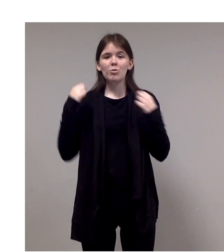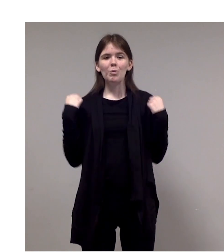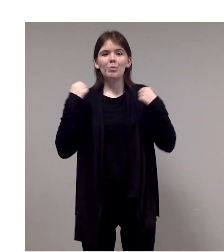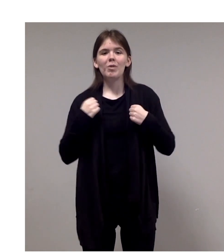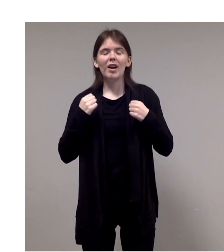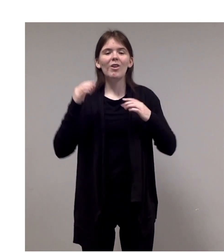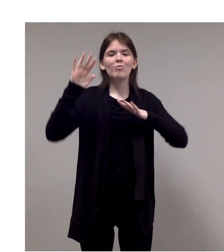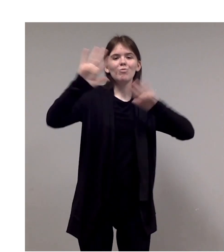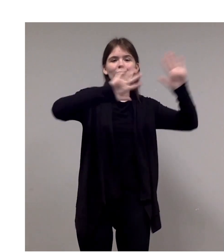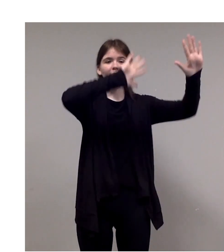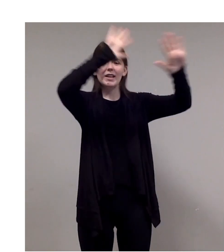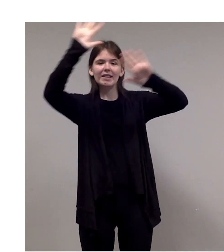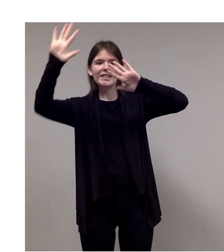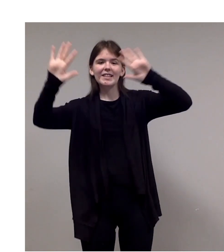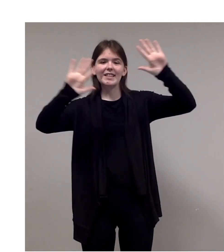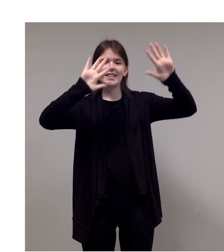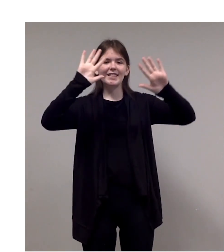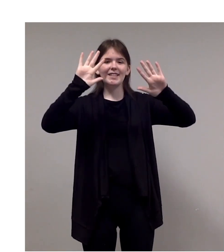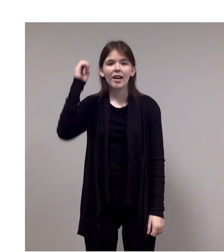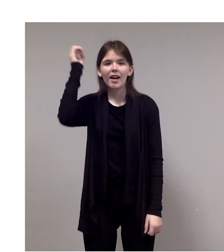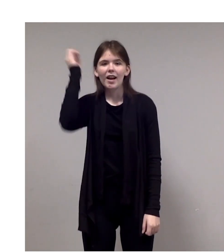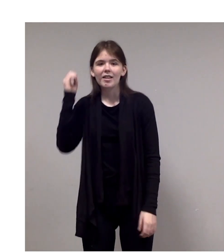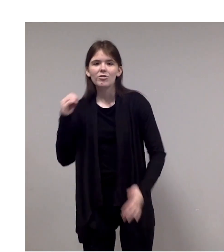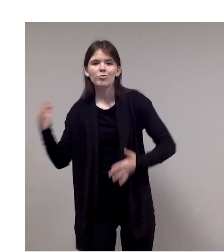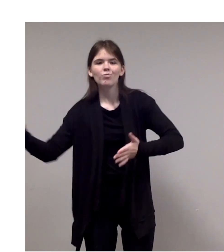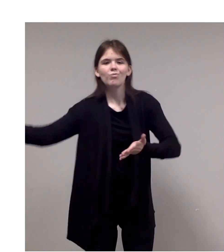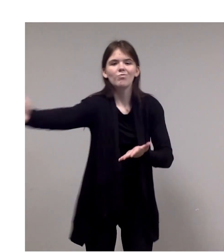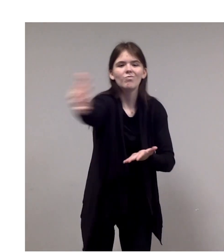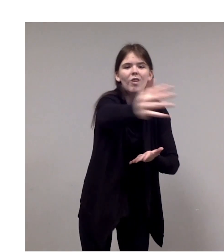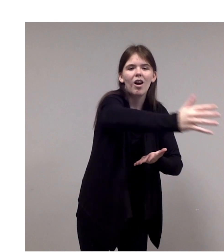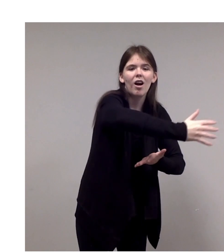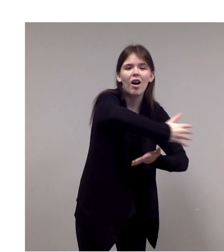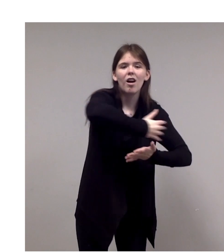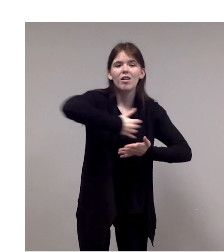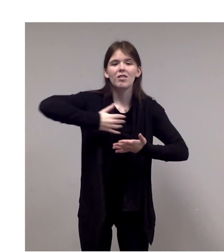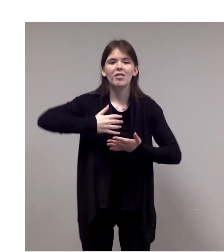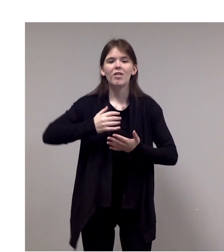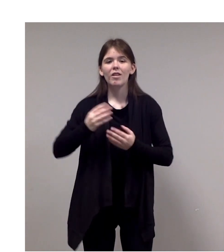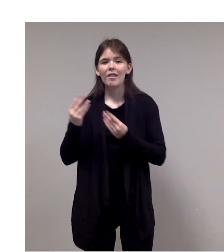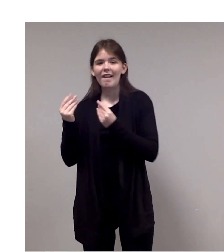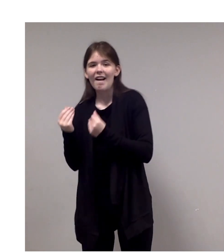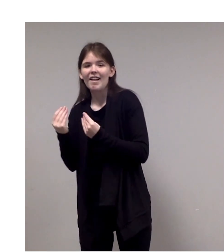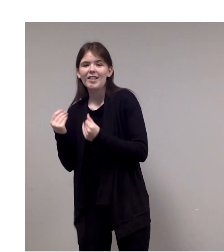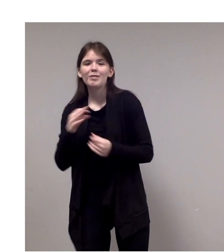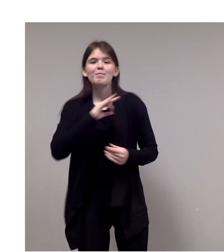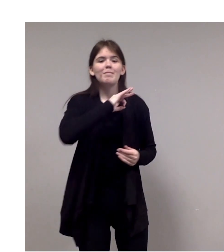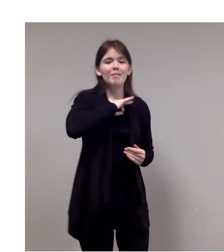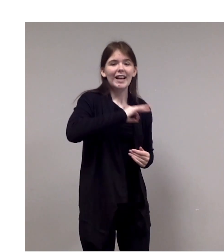Esther gathers a few scraps of fabric, buttons, thread,